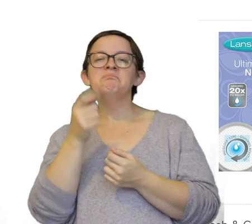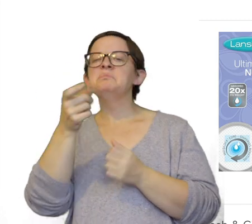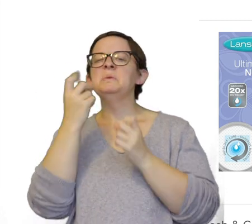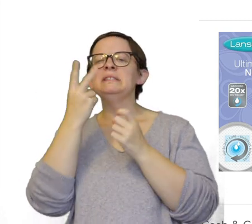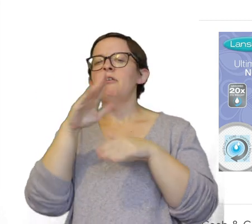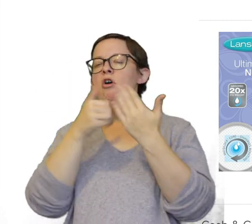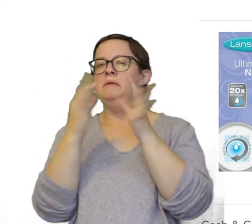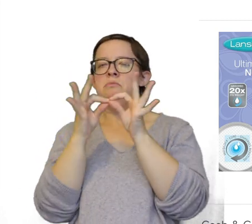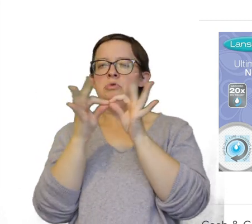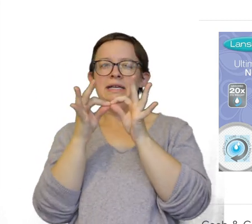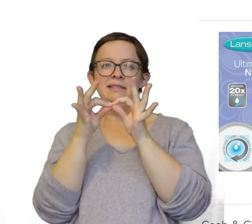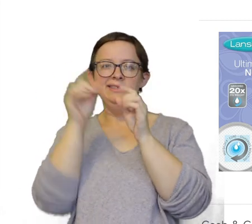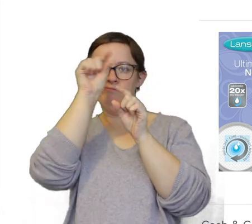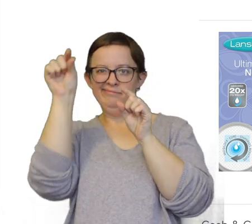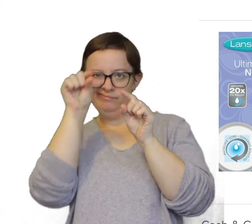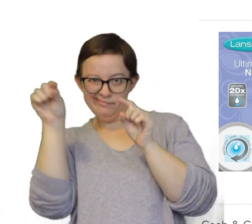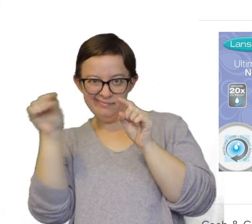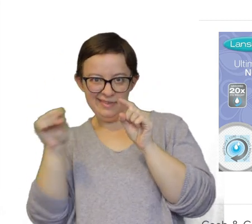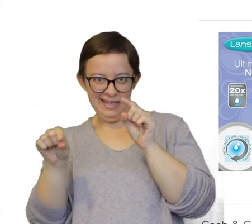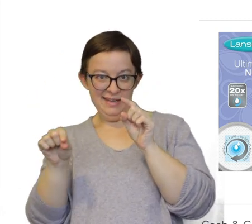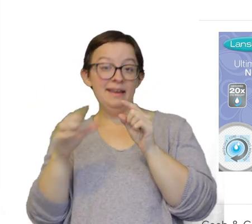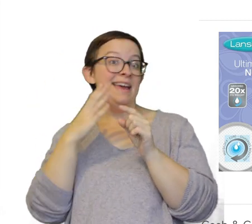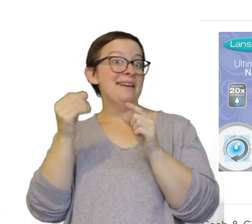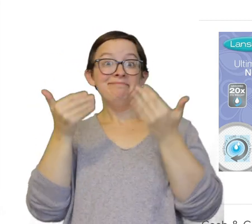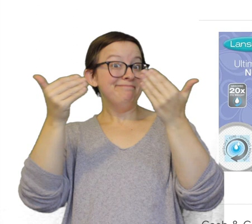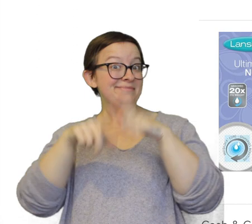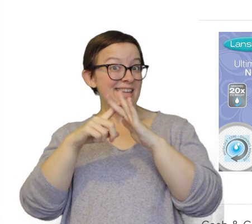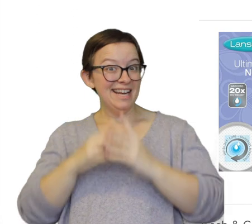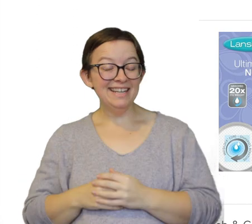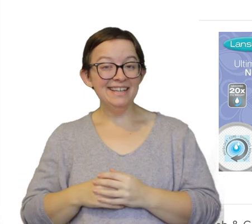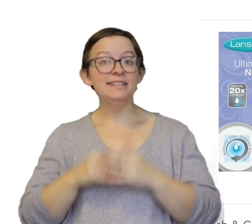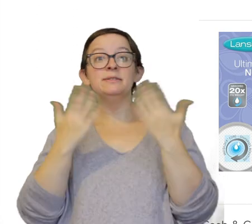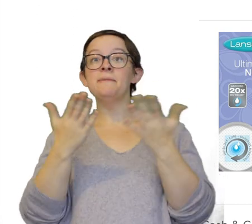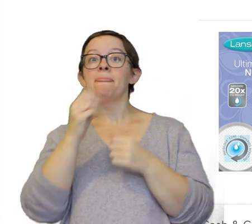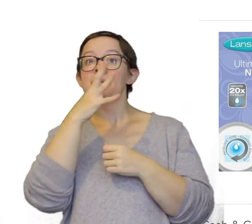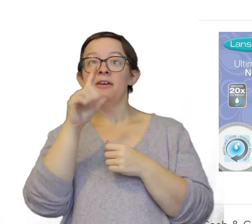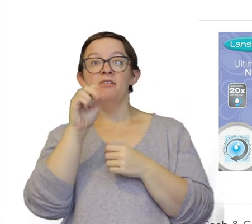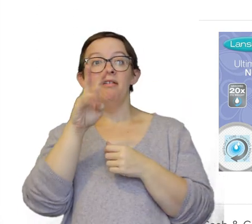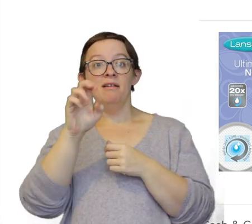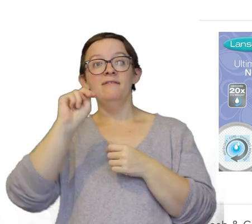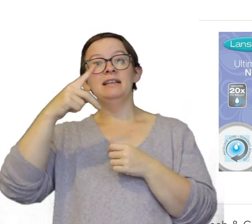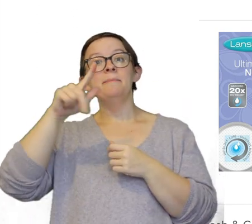You will be able to see all the prices under each item here and let's get started! So Motherlove nipple cream.